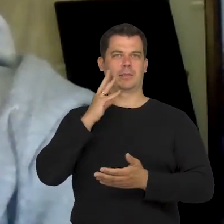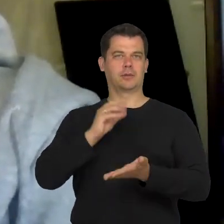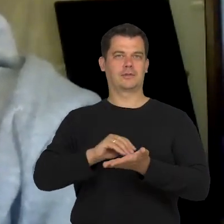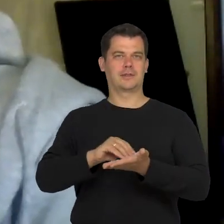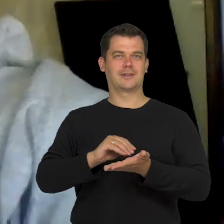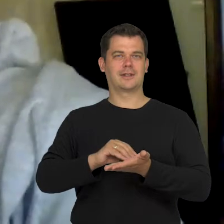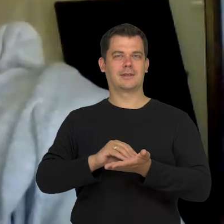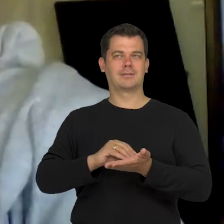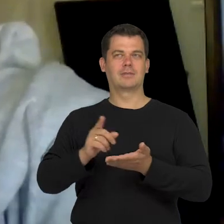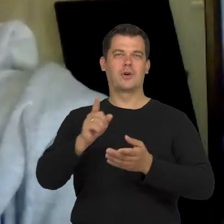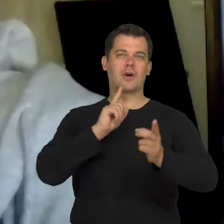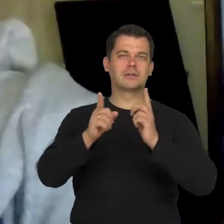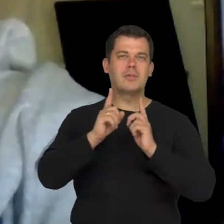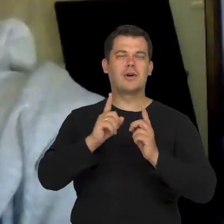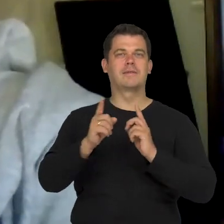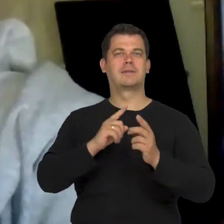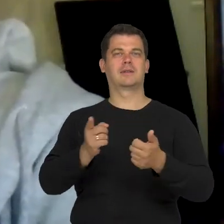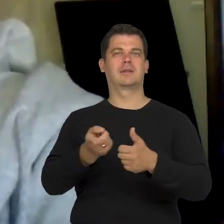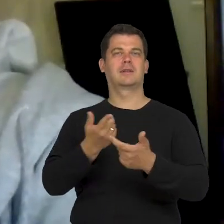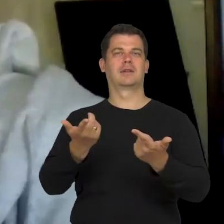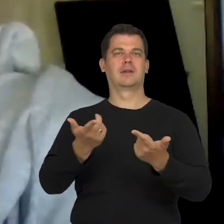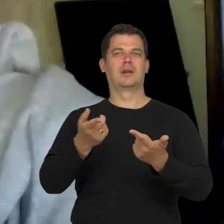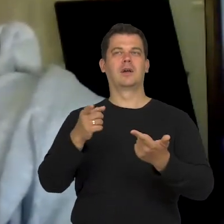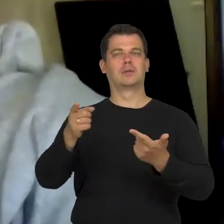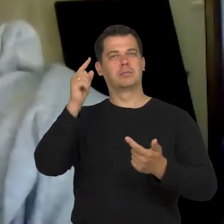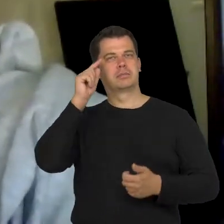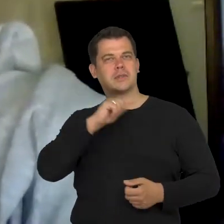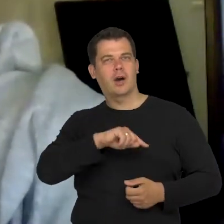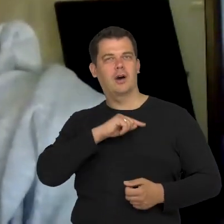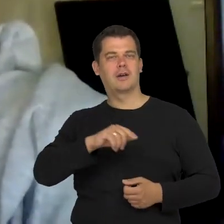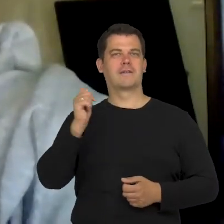And discussions with psychologists, specialists etc.